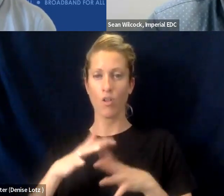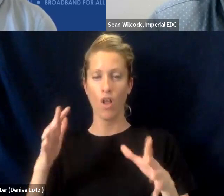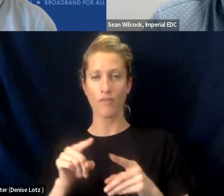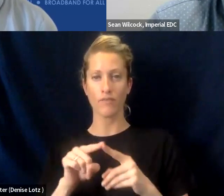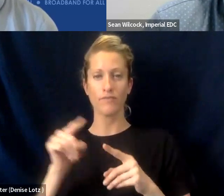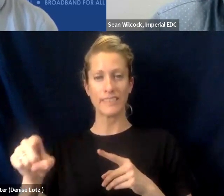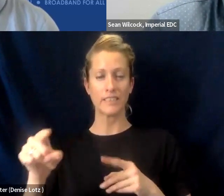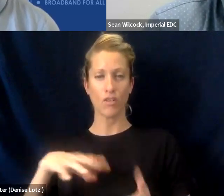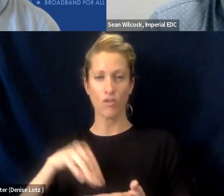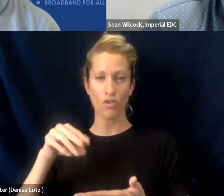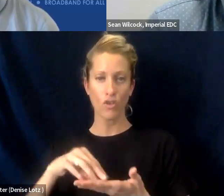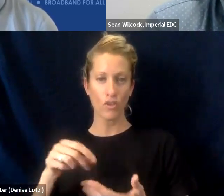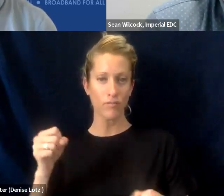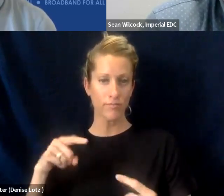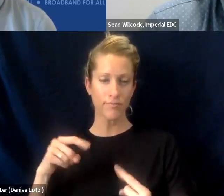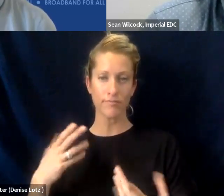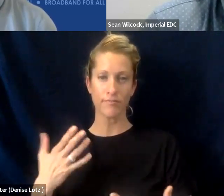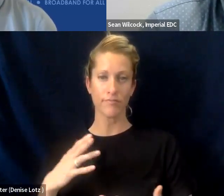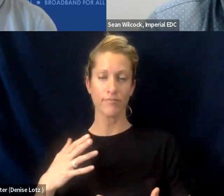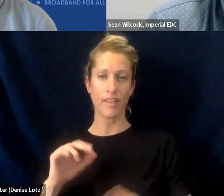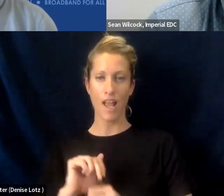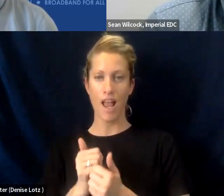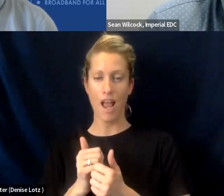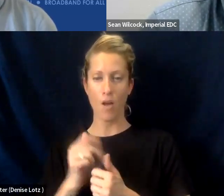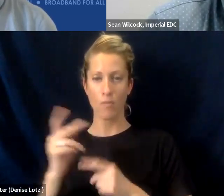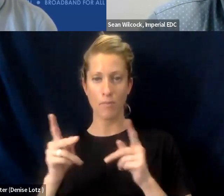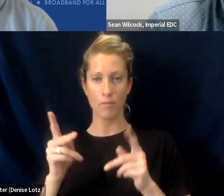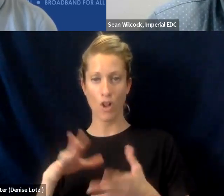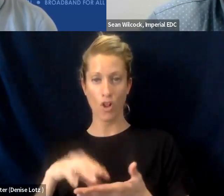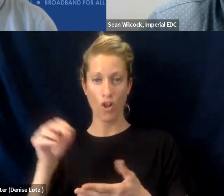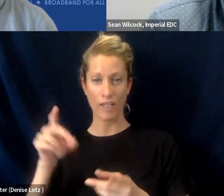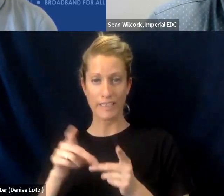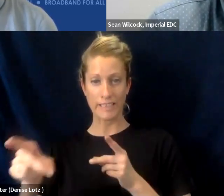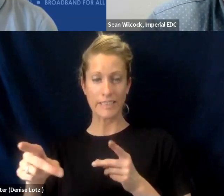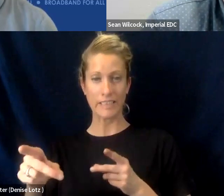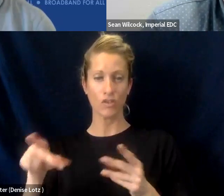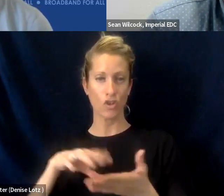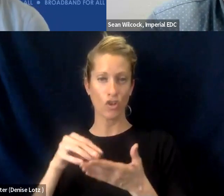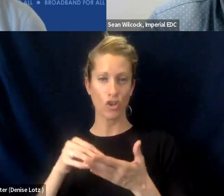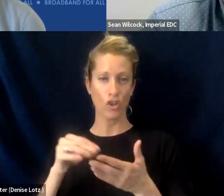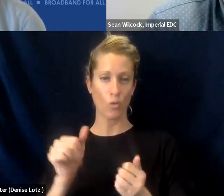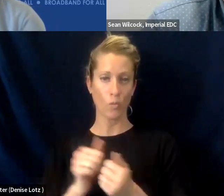How do people do distance learning when they don't have connectivity?